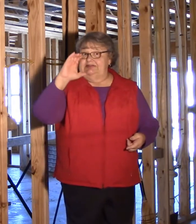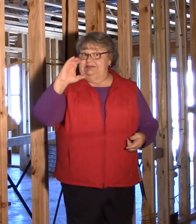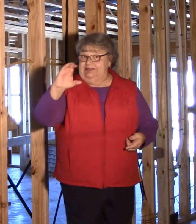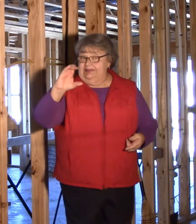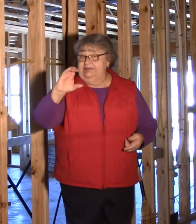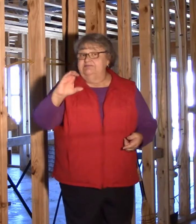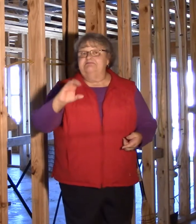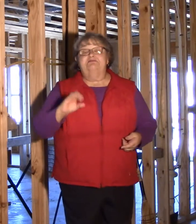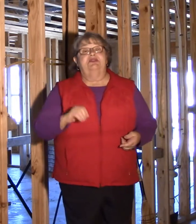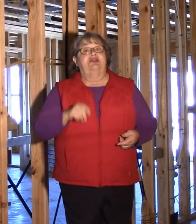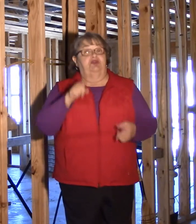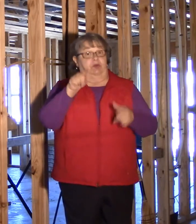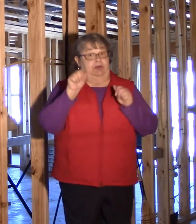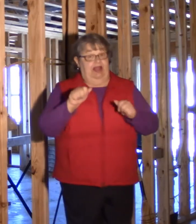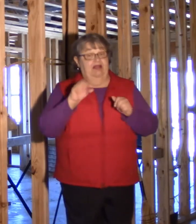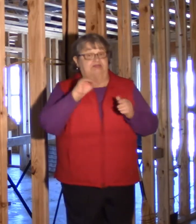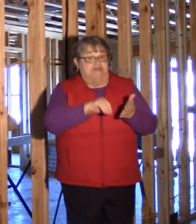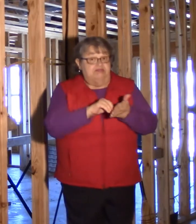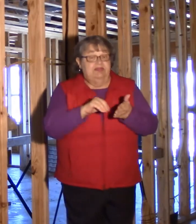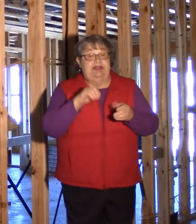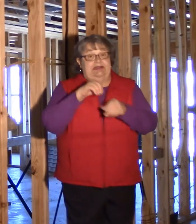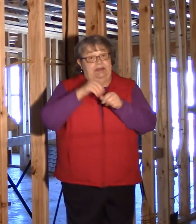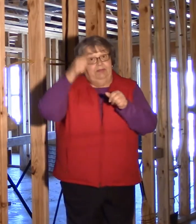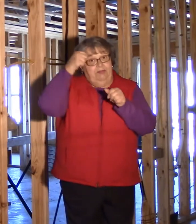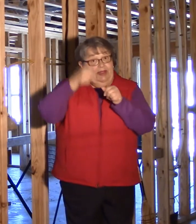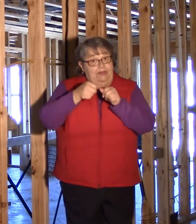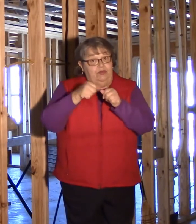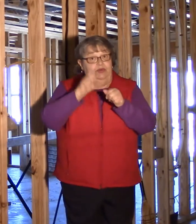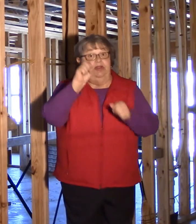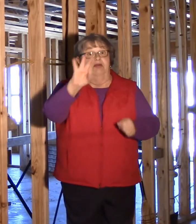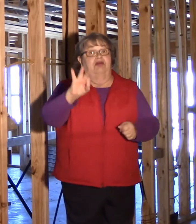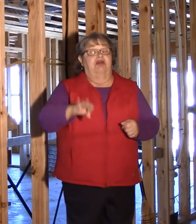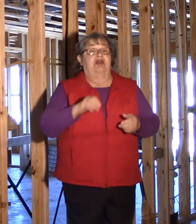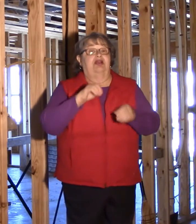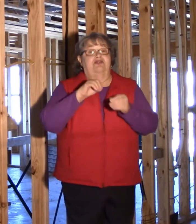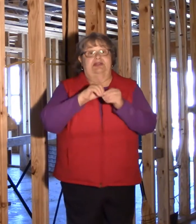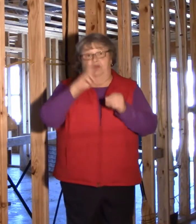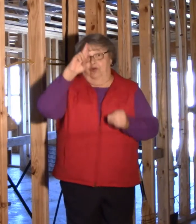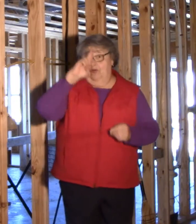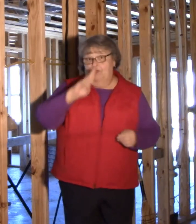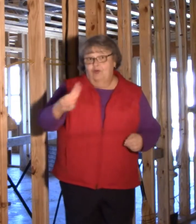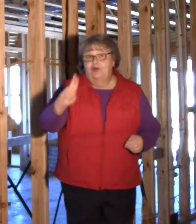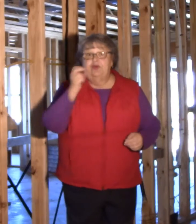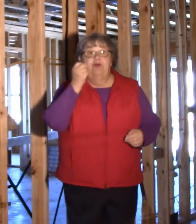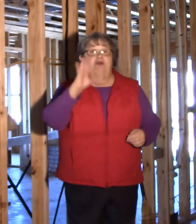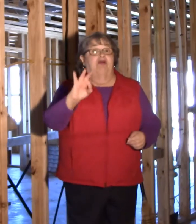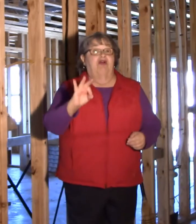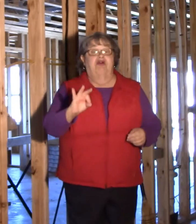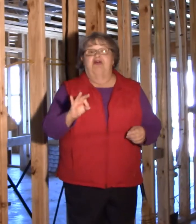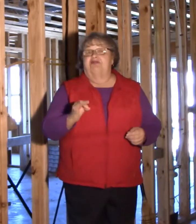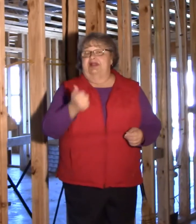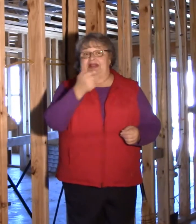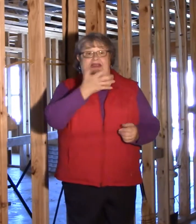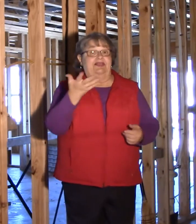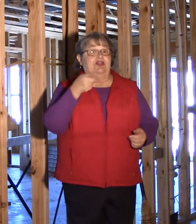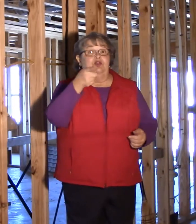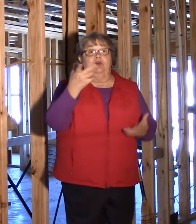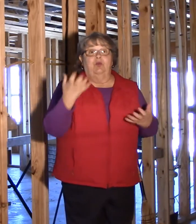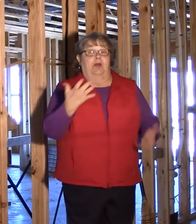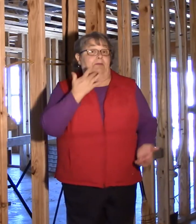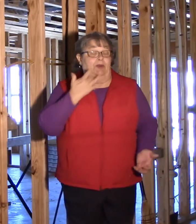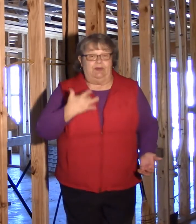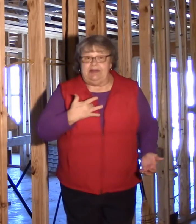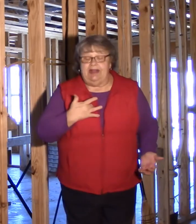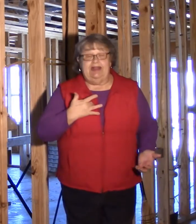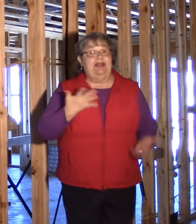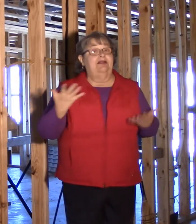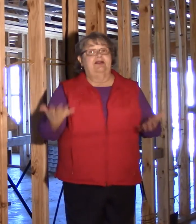You can request for in memory of or in honor of... anything you want... birthday honor.